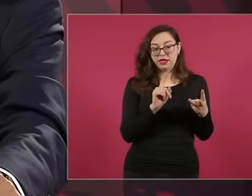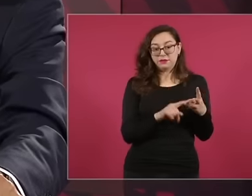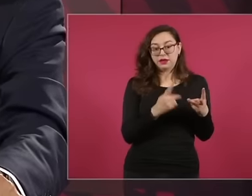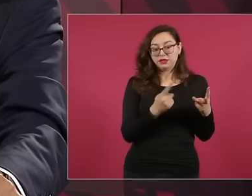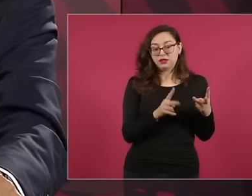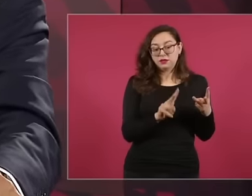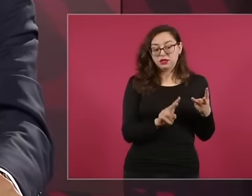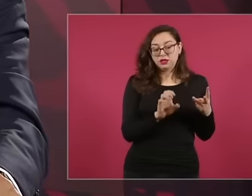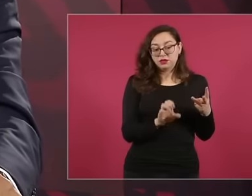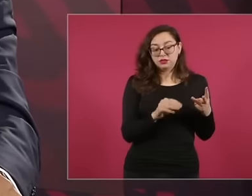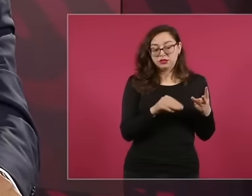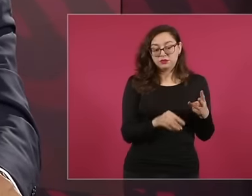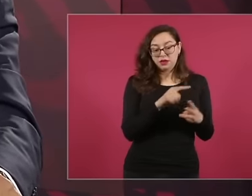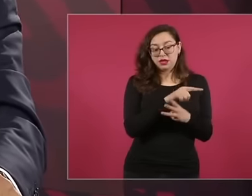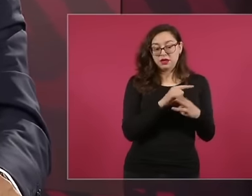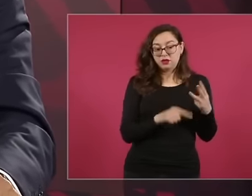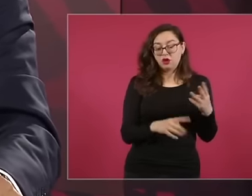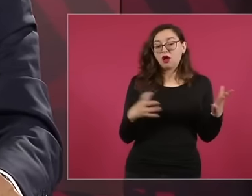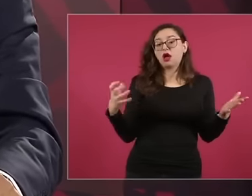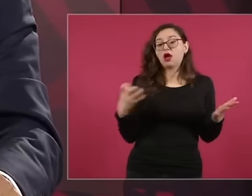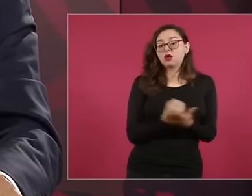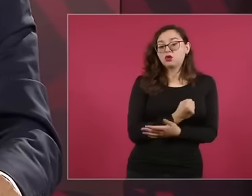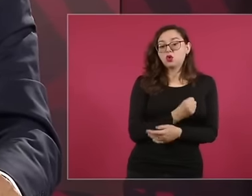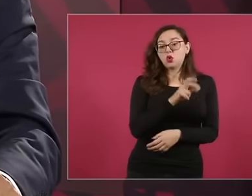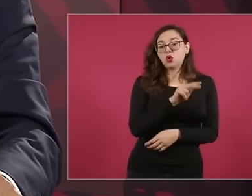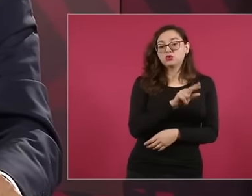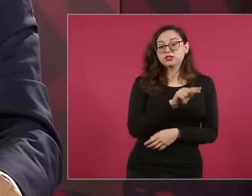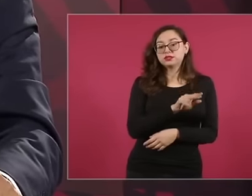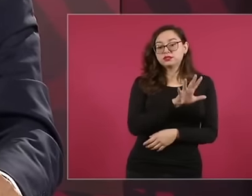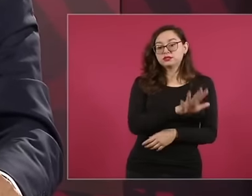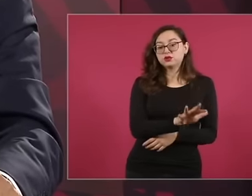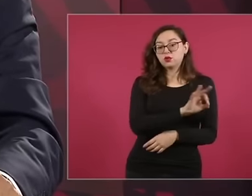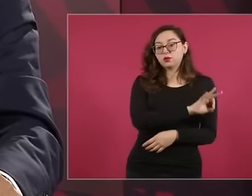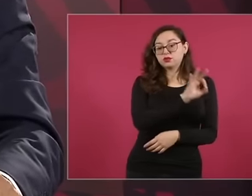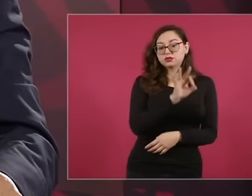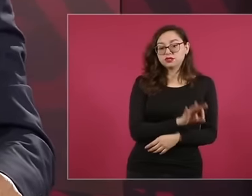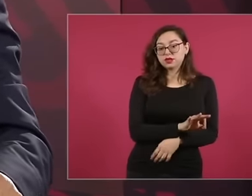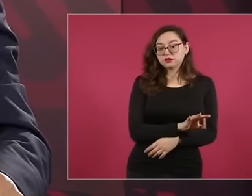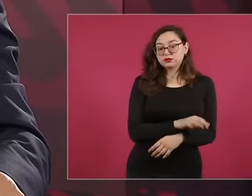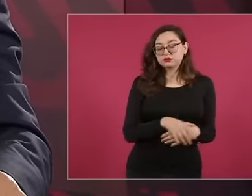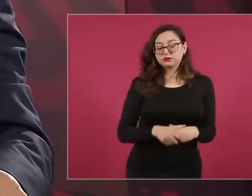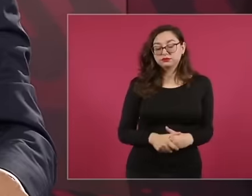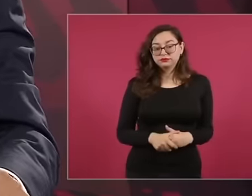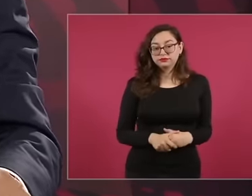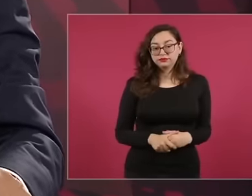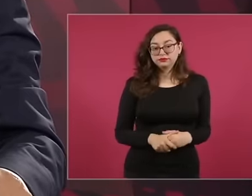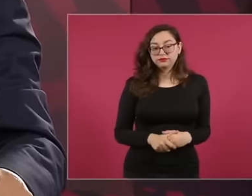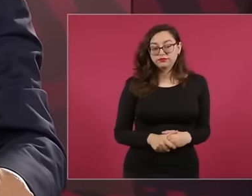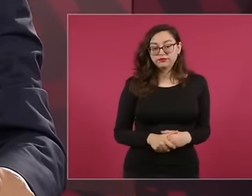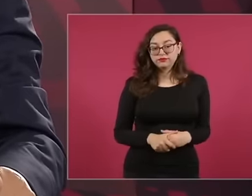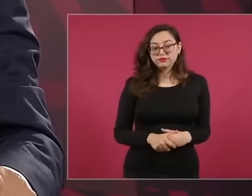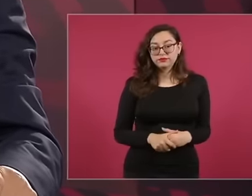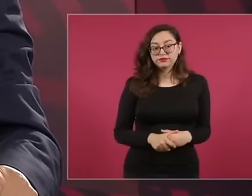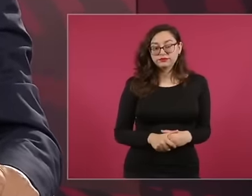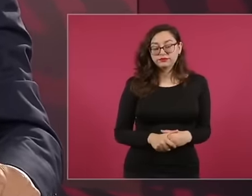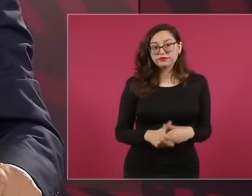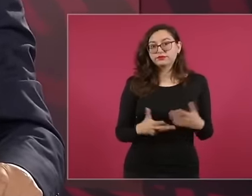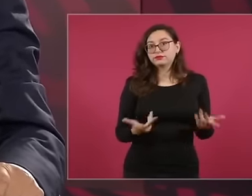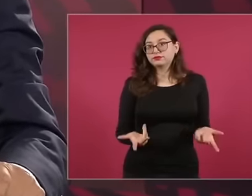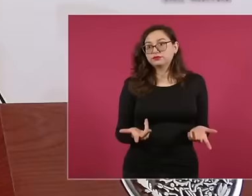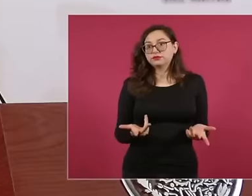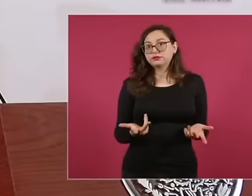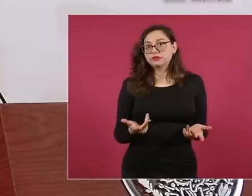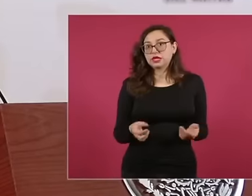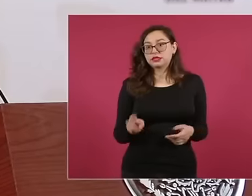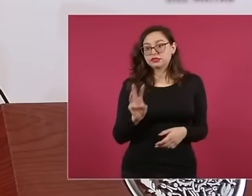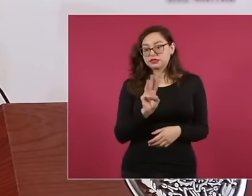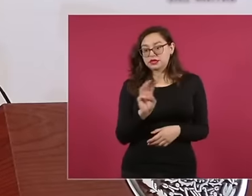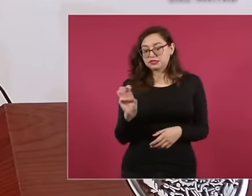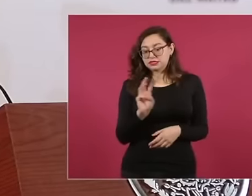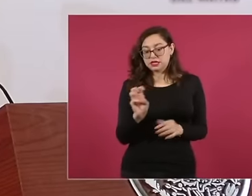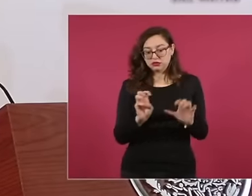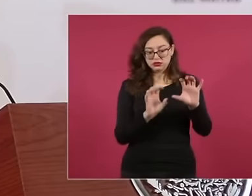triumphed in 85 by I don't know out of 300 there were like 250